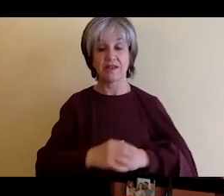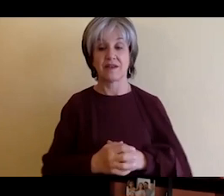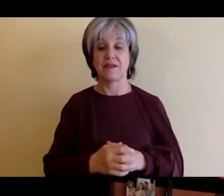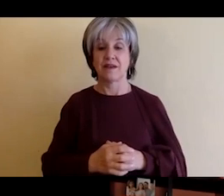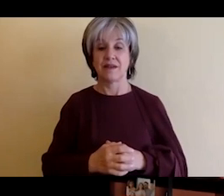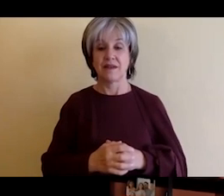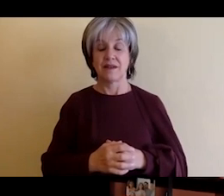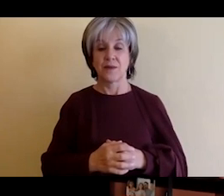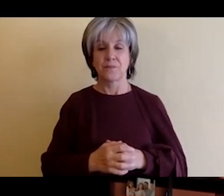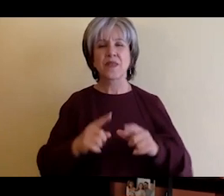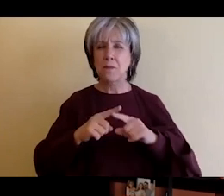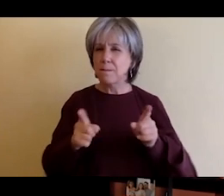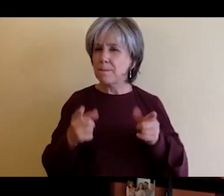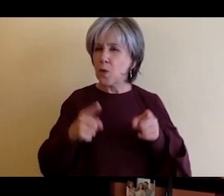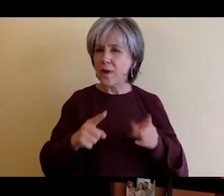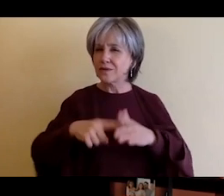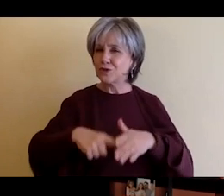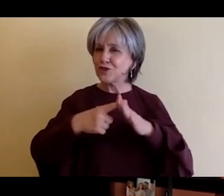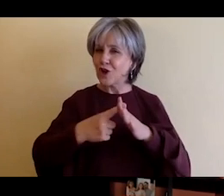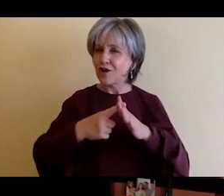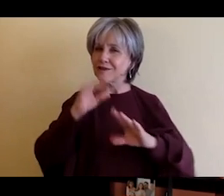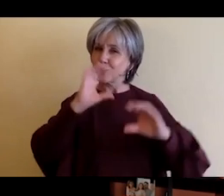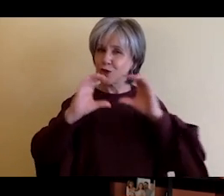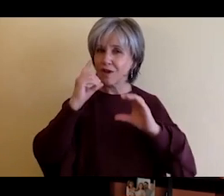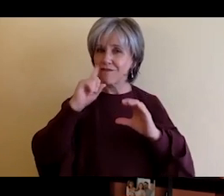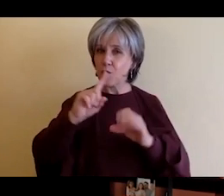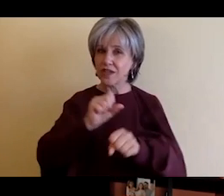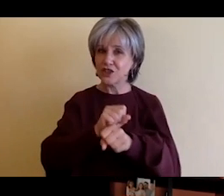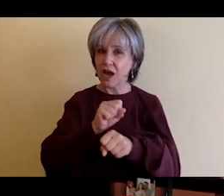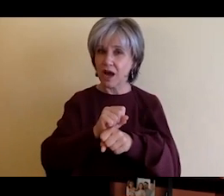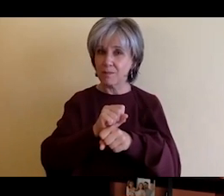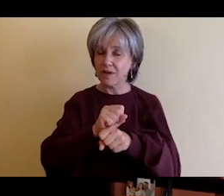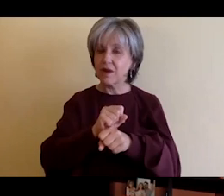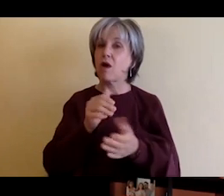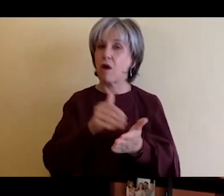uh interview, people tend to be maybe tense, or like oh I gotta be perfect and